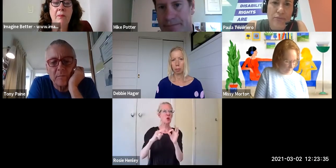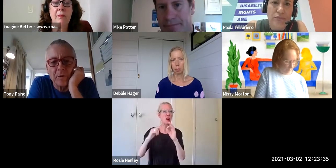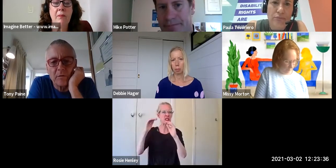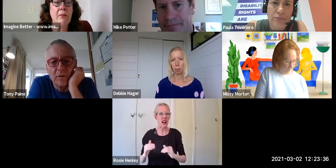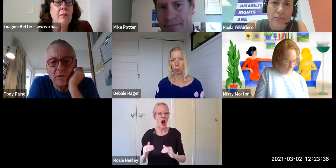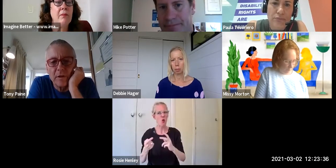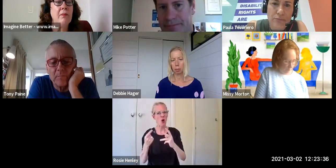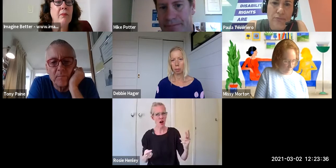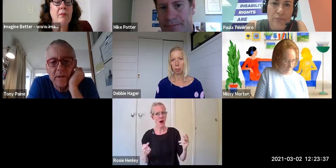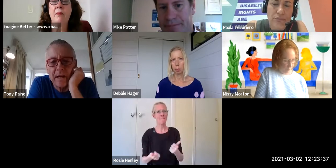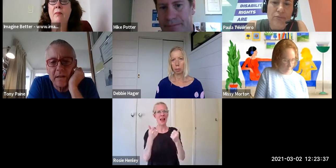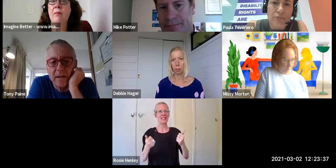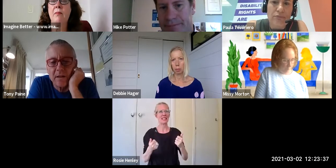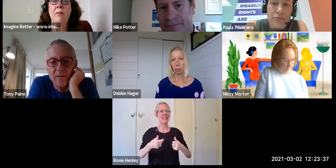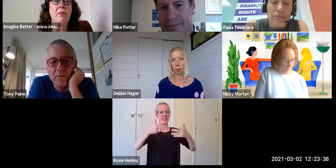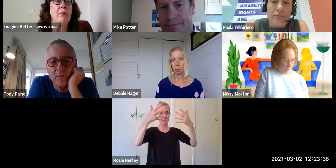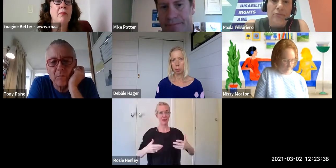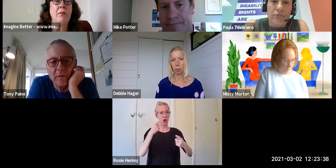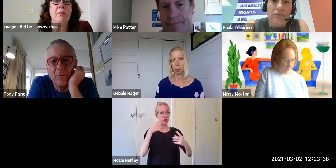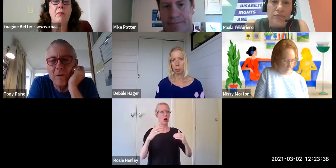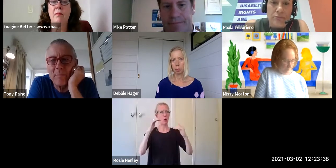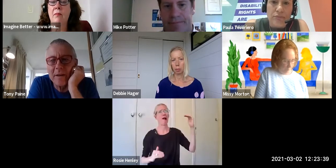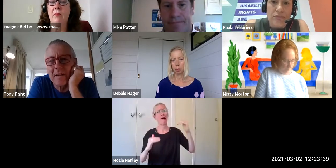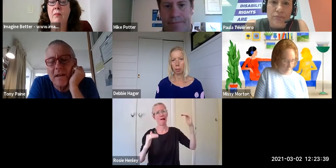you know truly stark indicators of what we what we're up against.